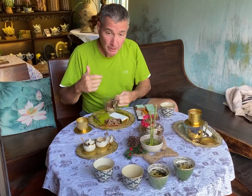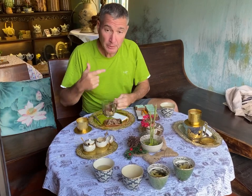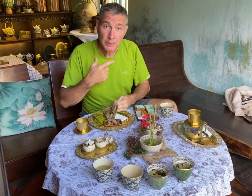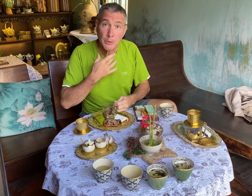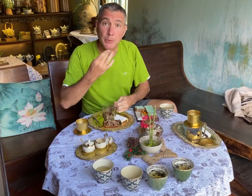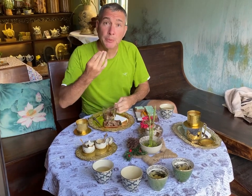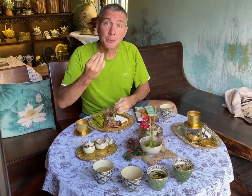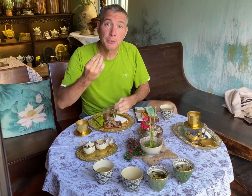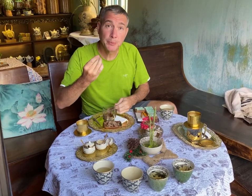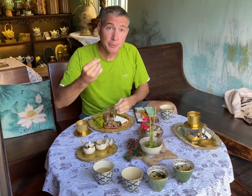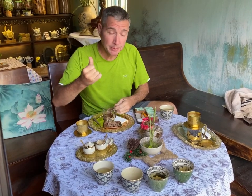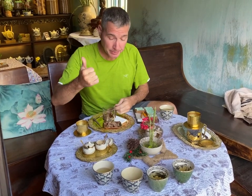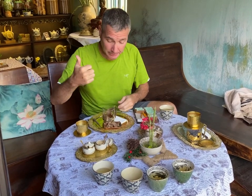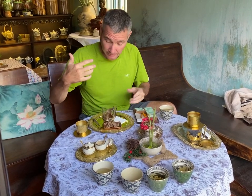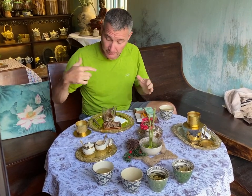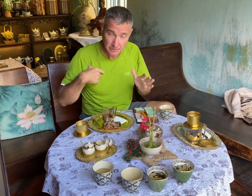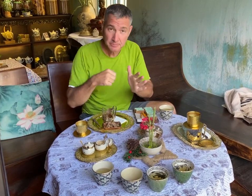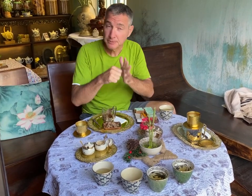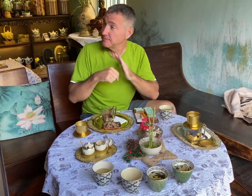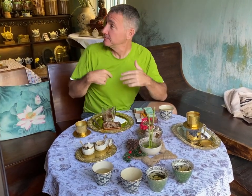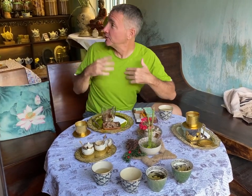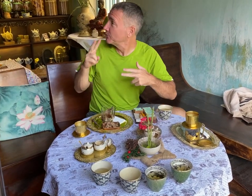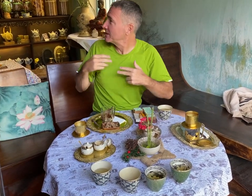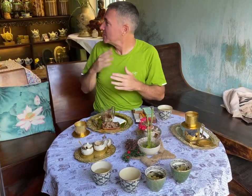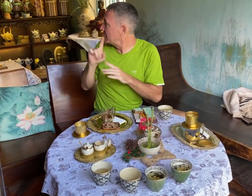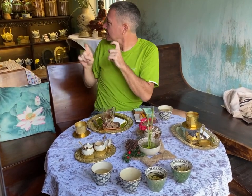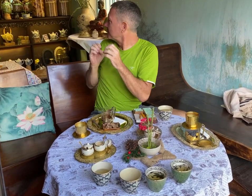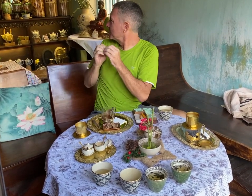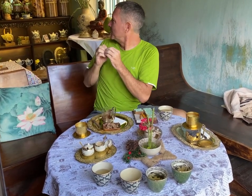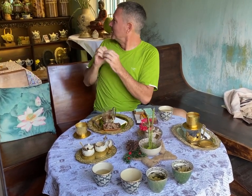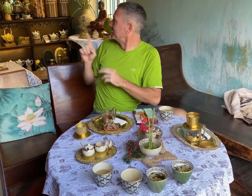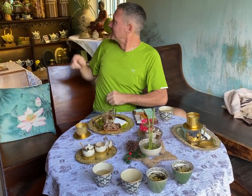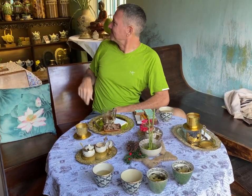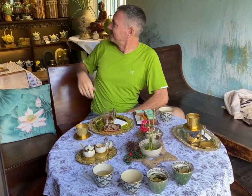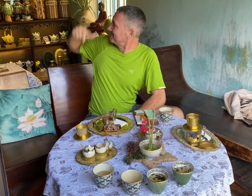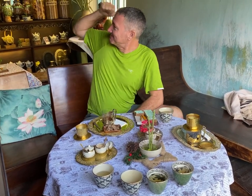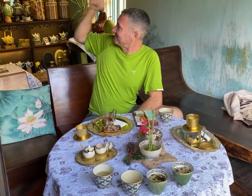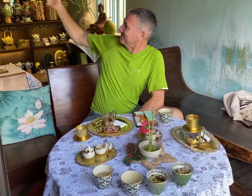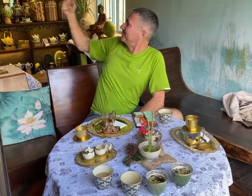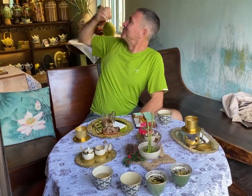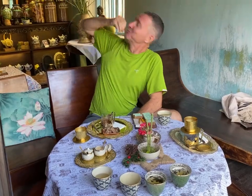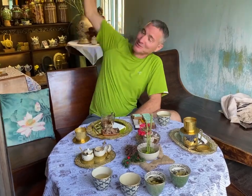It's so smooth. It's really impressive coffee! I can't wait to chat with them more.